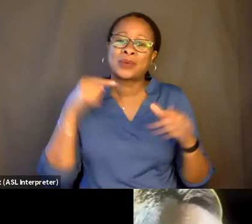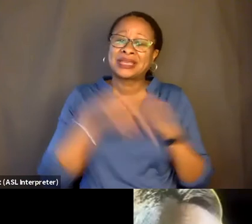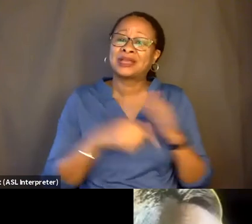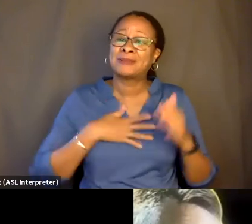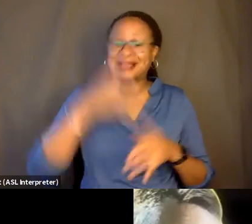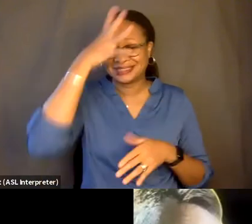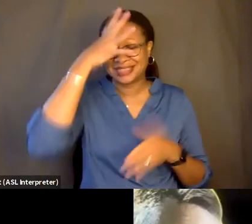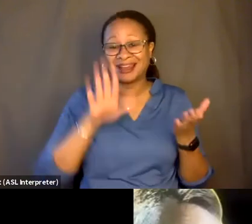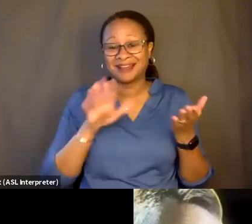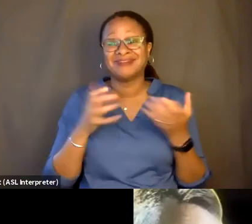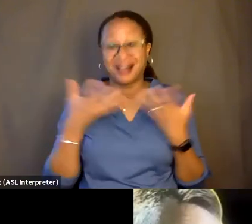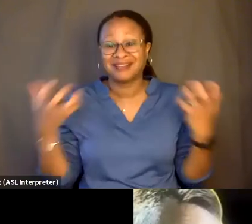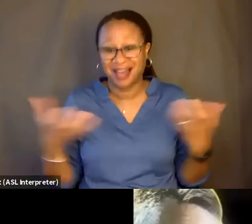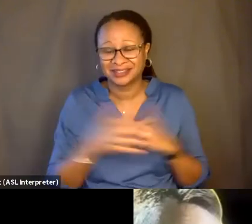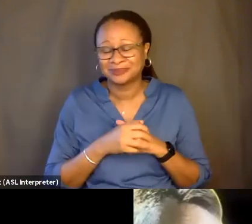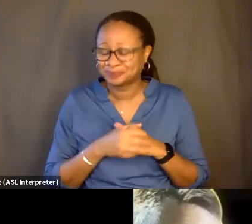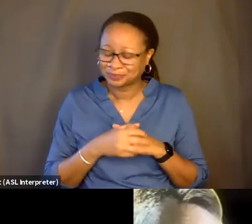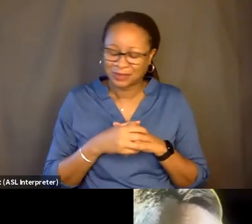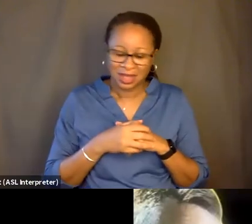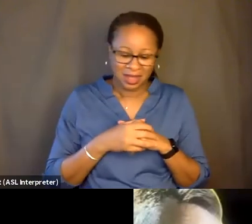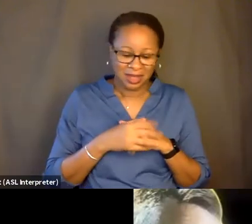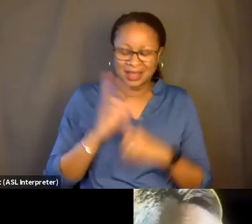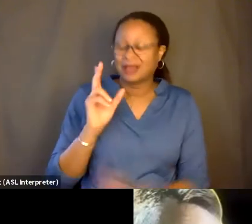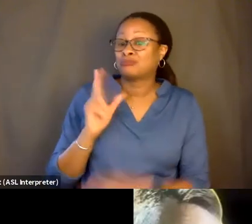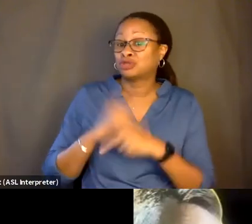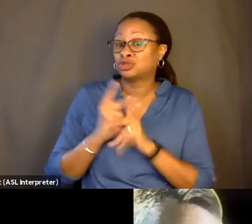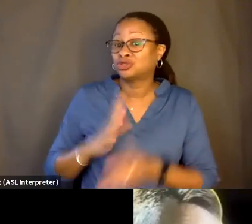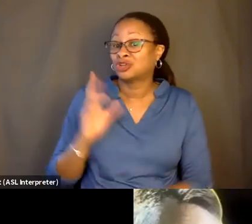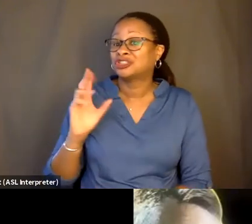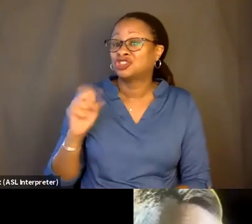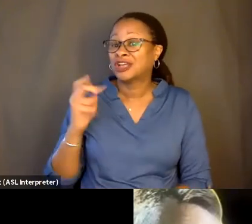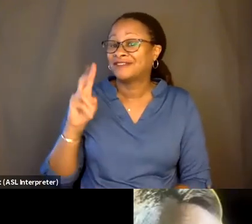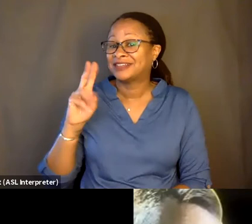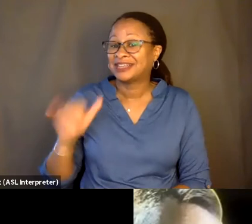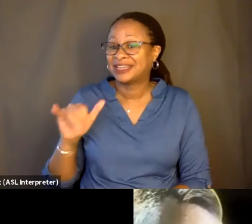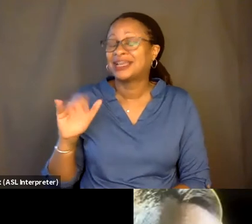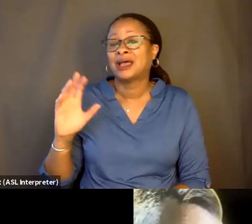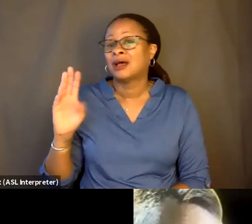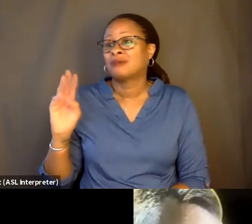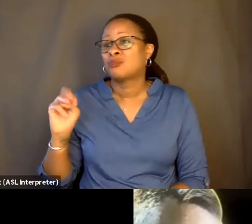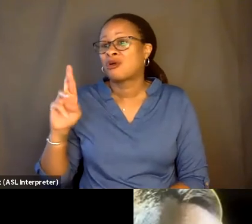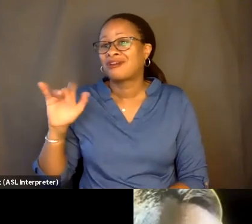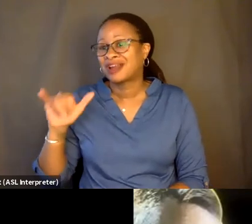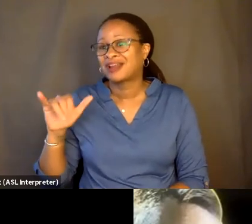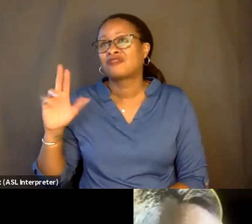the wonderful producers, Marilyn Ness, Katy Chevigny, Maureen Ryan, they're like, do we have to keep killing your dad? Like, can't he go to heaven?